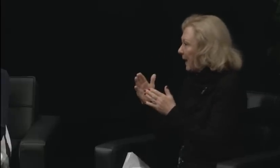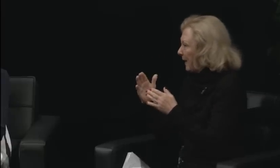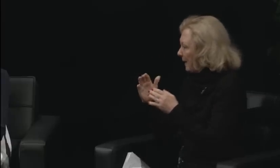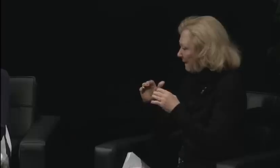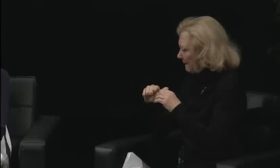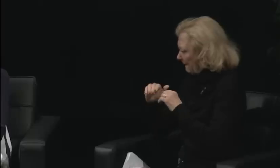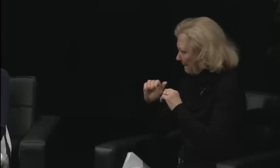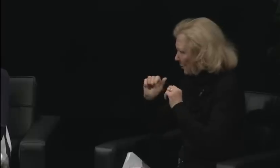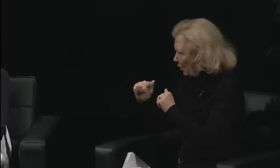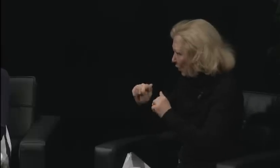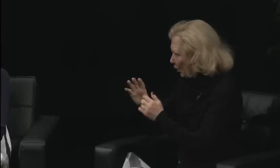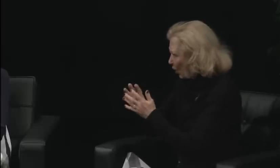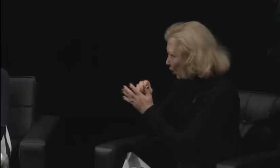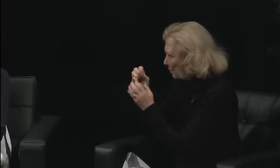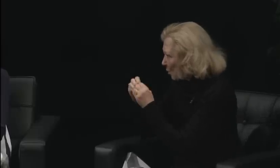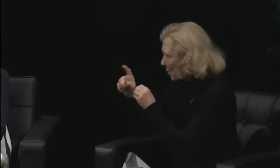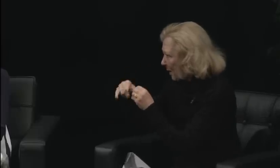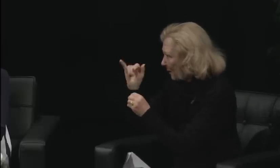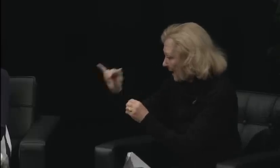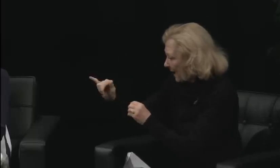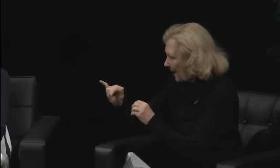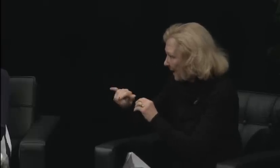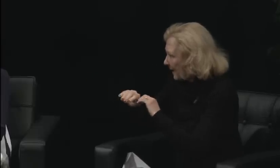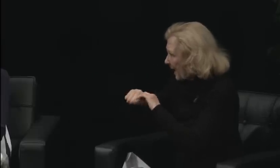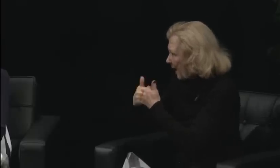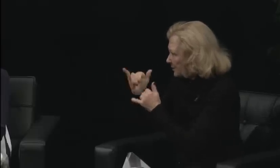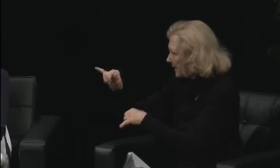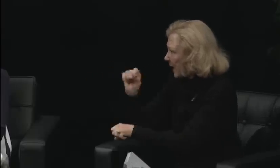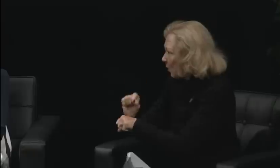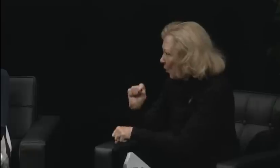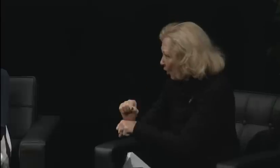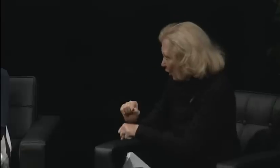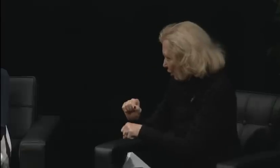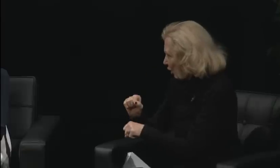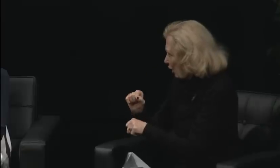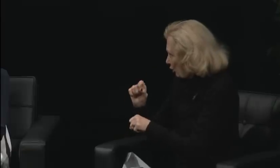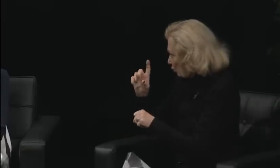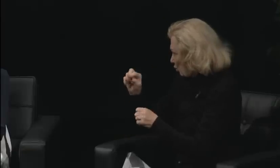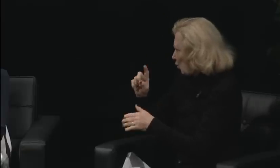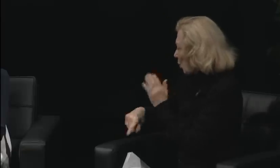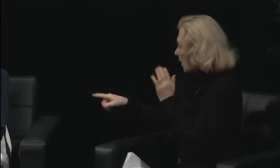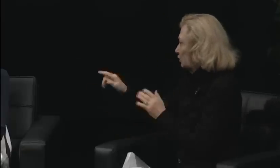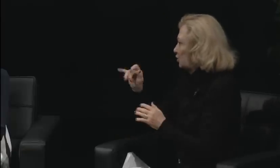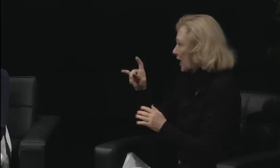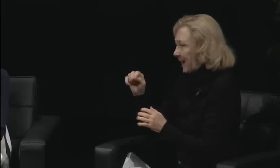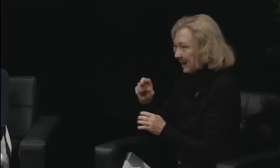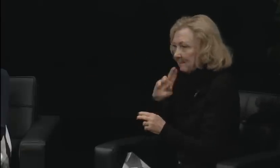that I would see that." That's a very powerful statement.